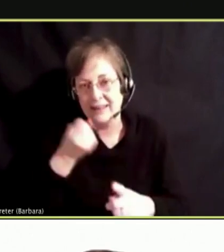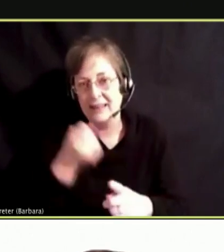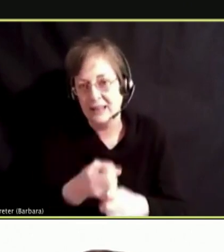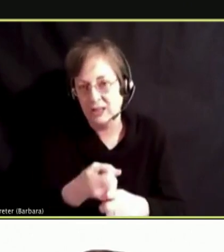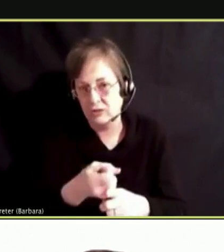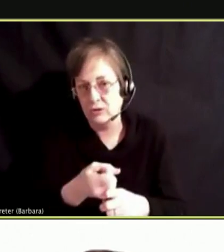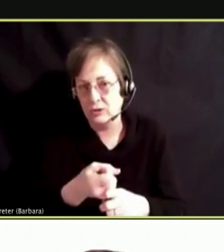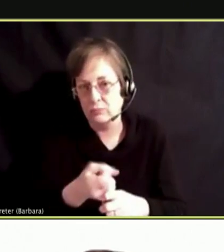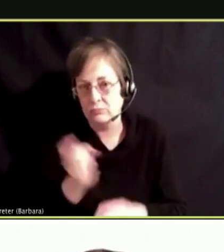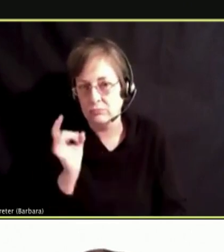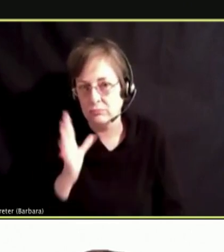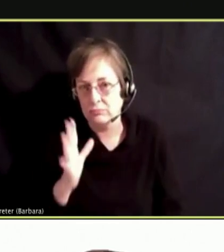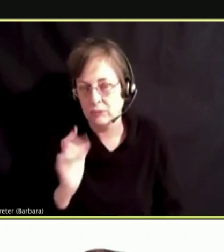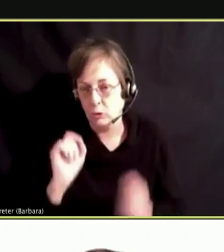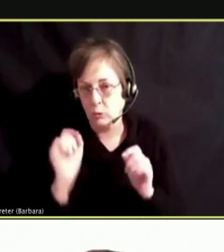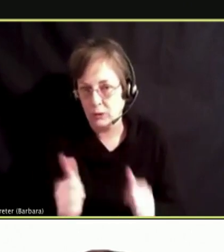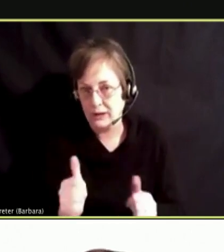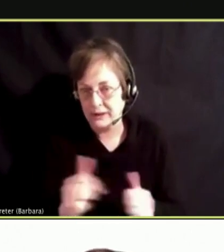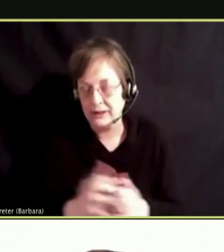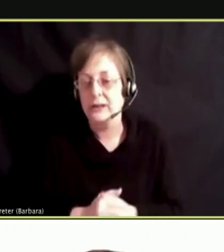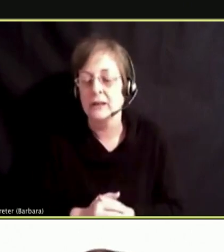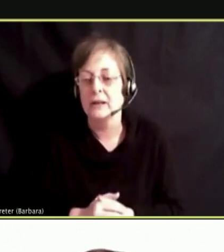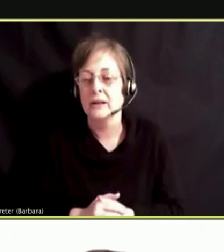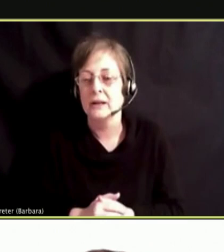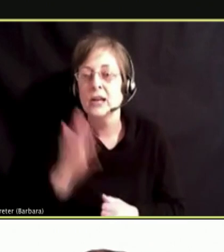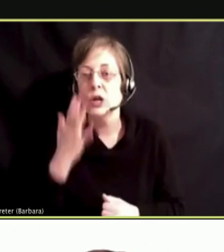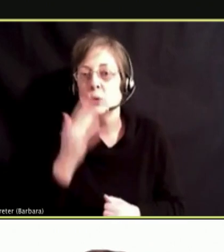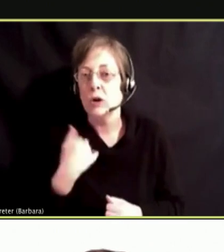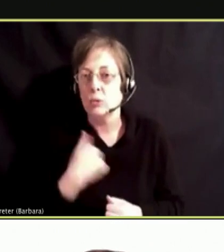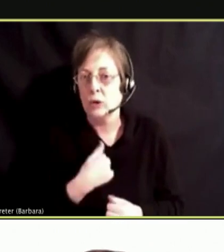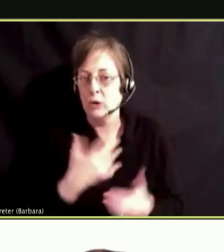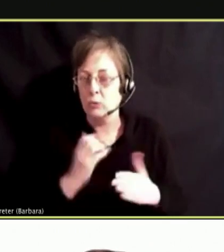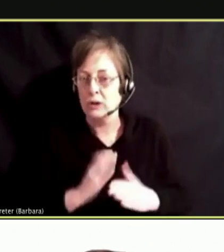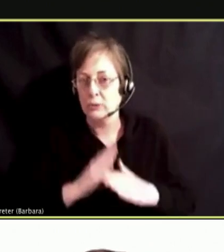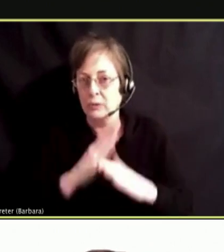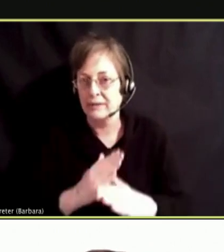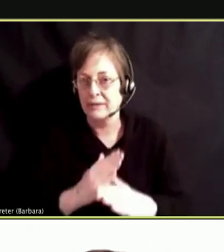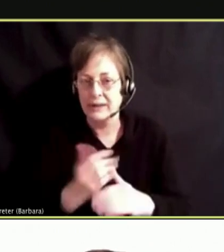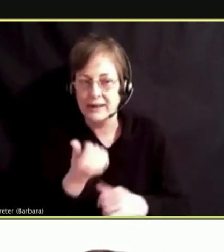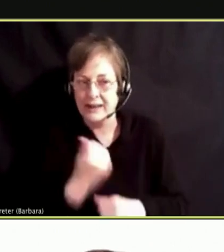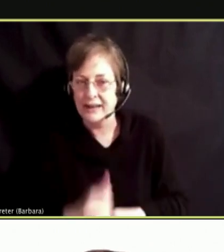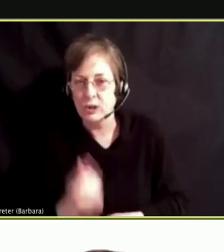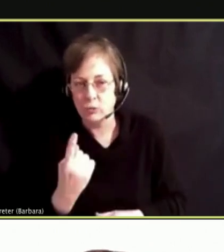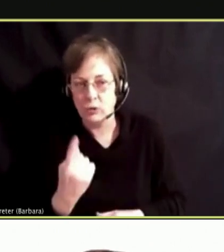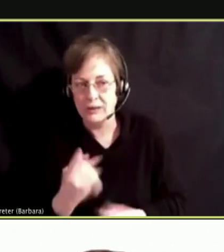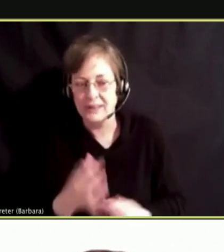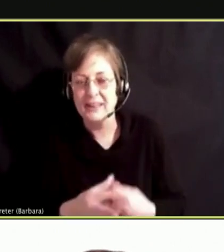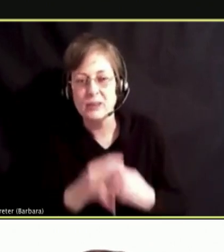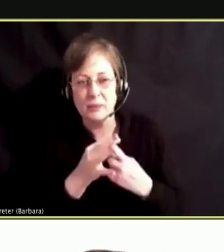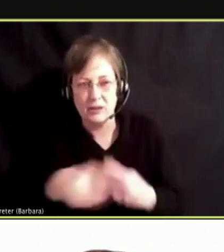AND THAT IS WHY WE REALLY WANT TO PREVENT ANYBODY, ESPECIALLY OUR STUDENTS FROM USING